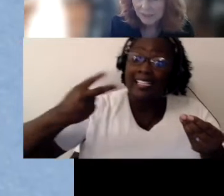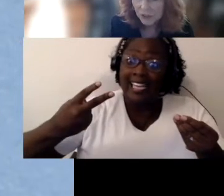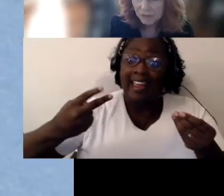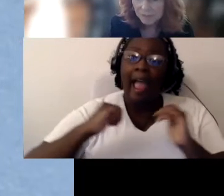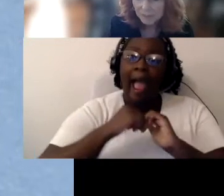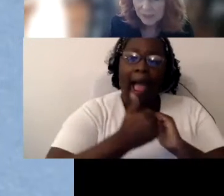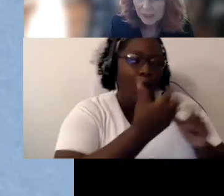deaf blind individual